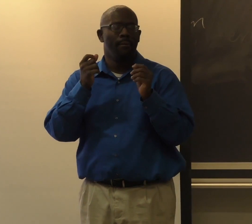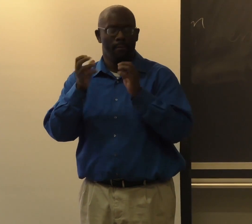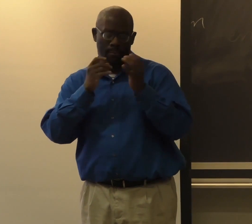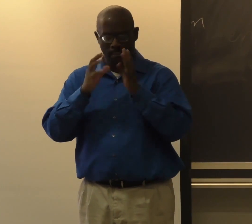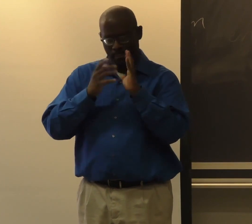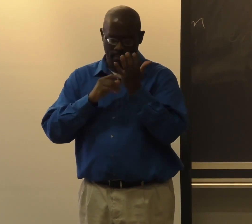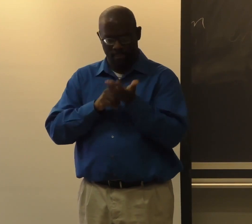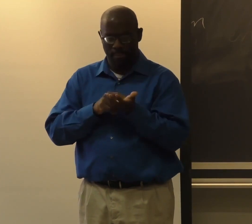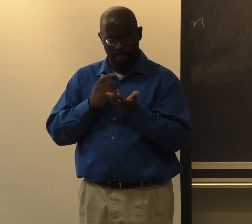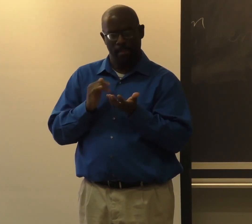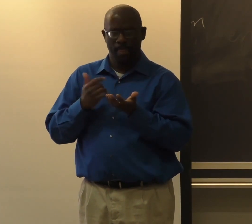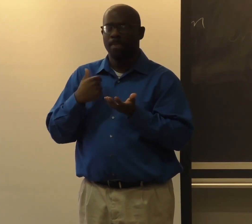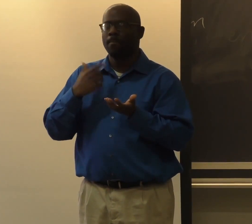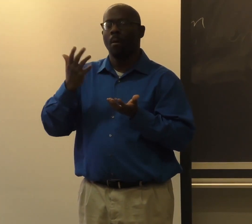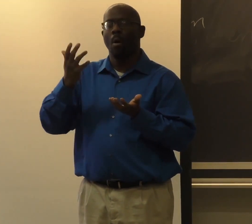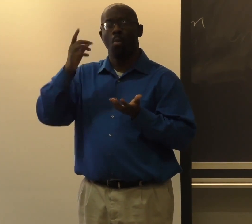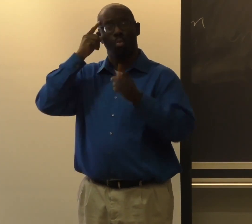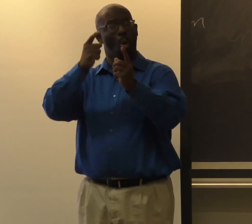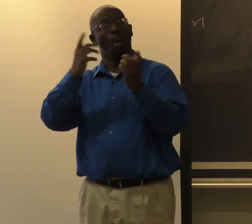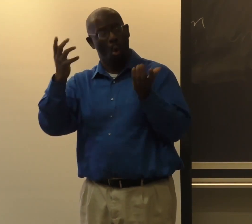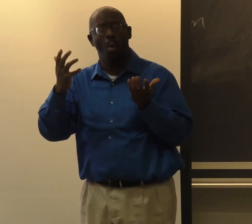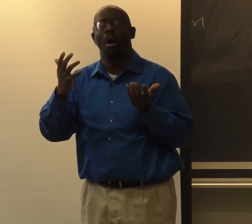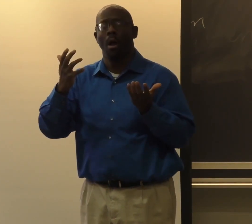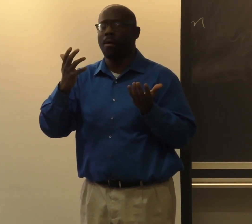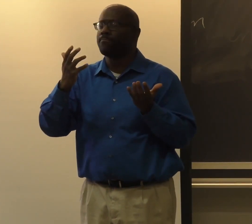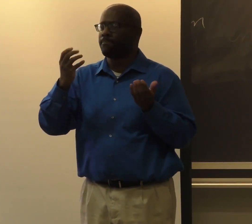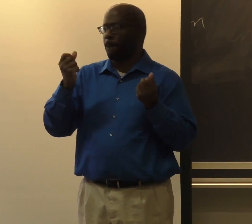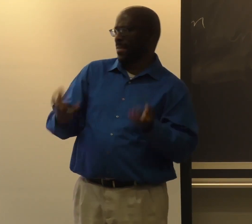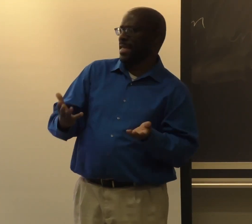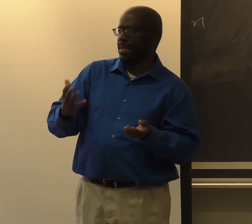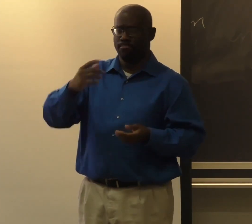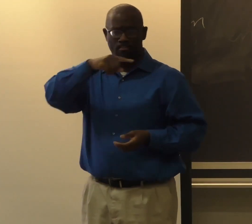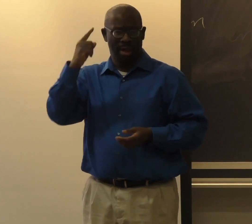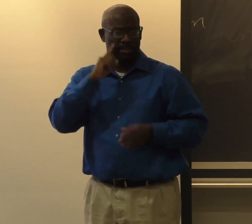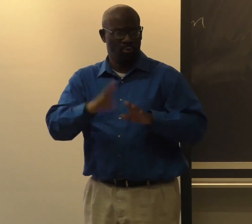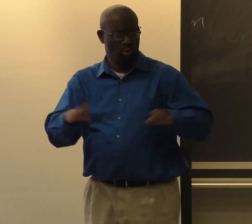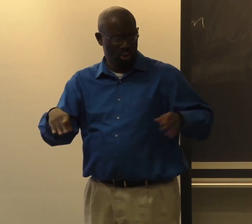So in composing this, the goal was